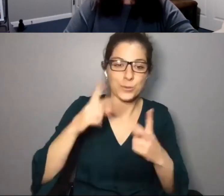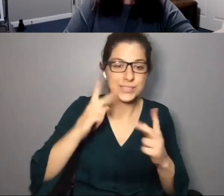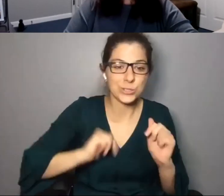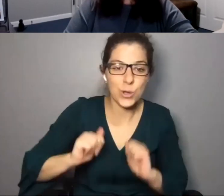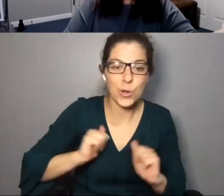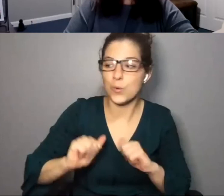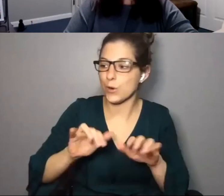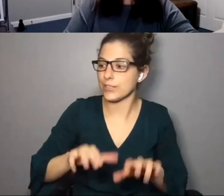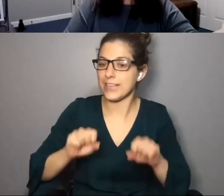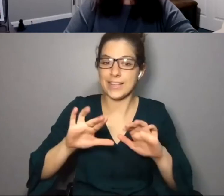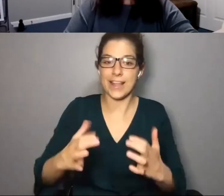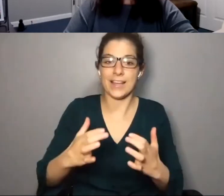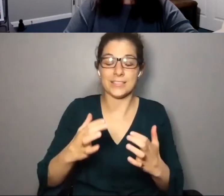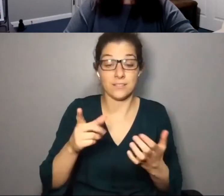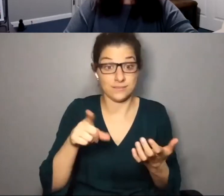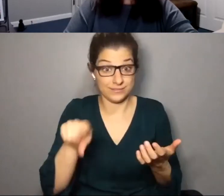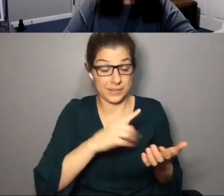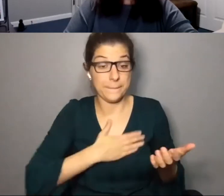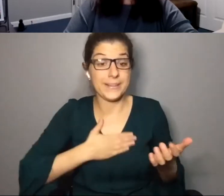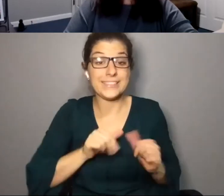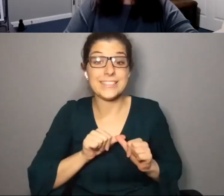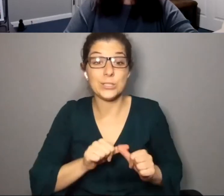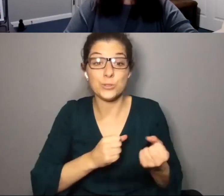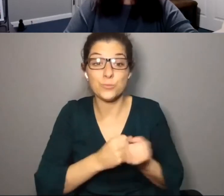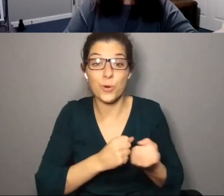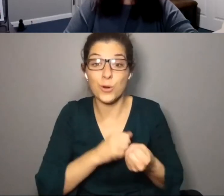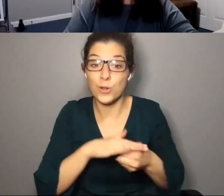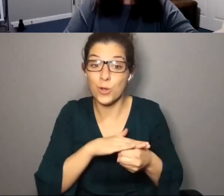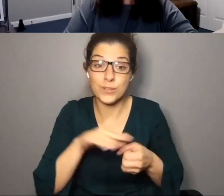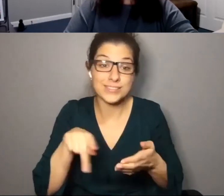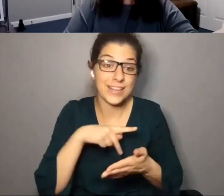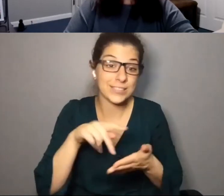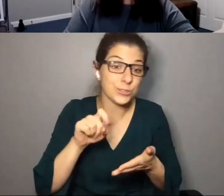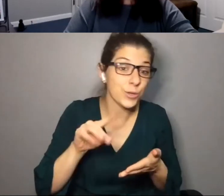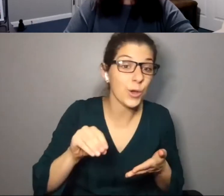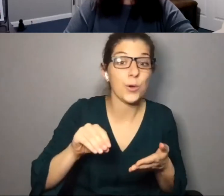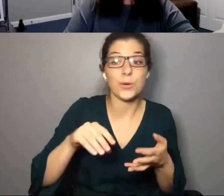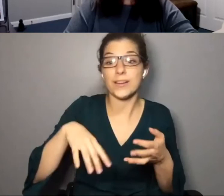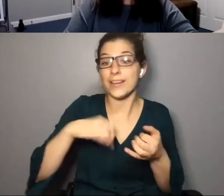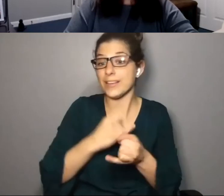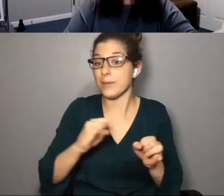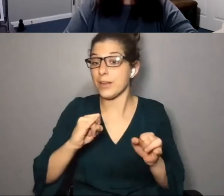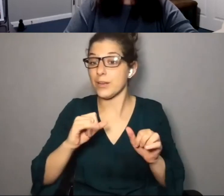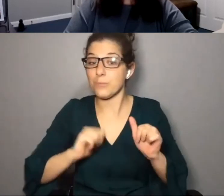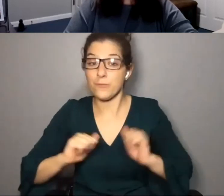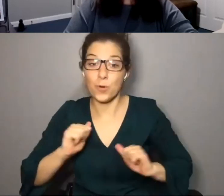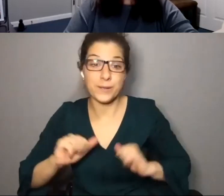go to take class. So , folks, please continue to support your local dance studios, your local